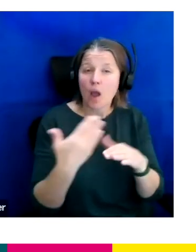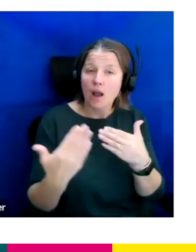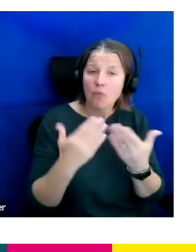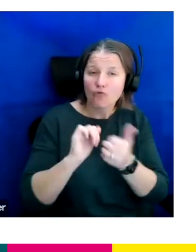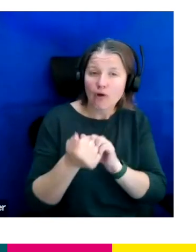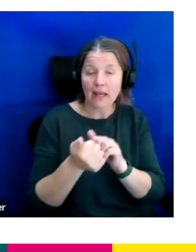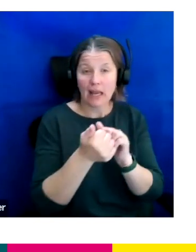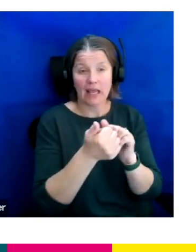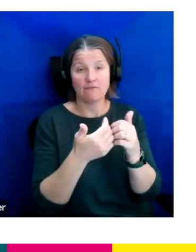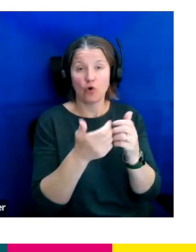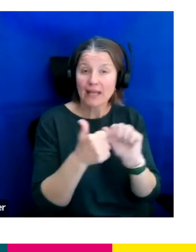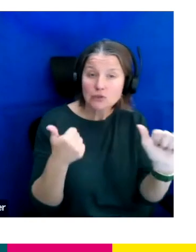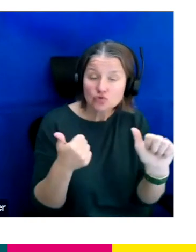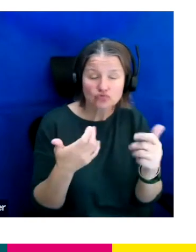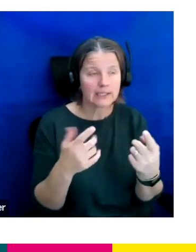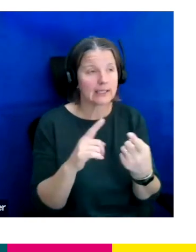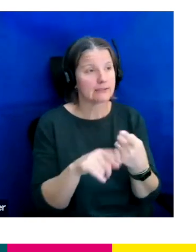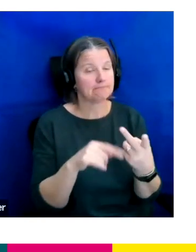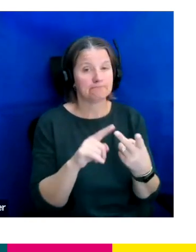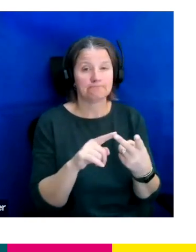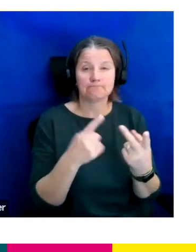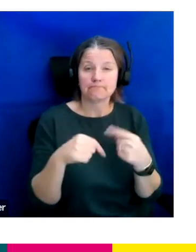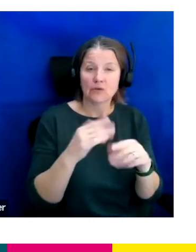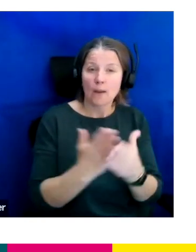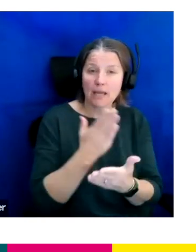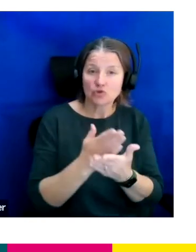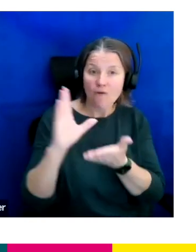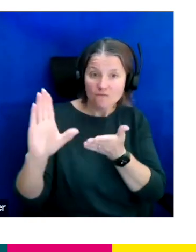Whether that is looking at how we make sure that there is funding to pay for adjustments